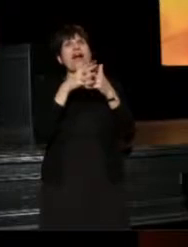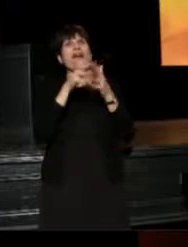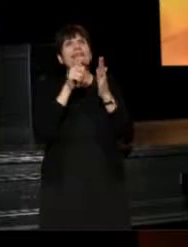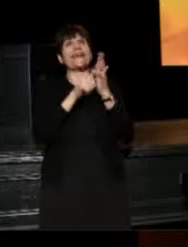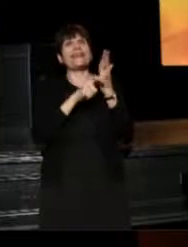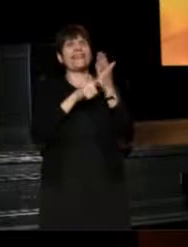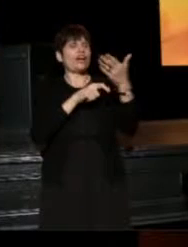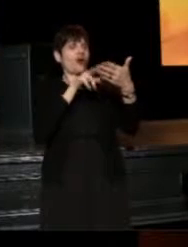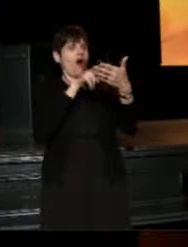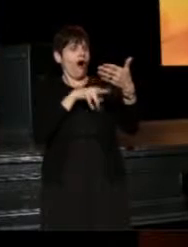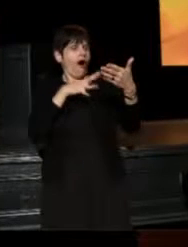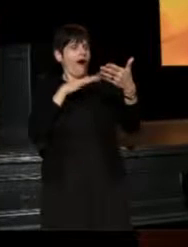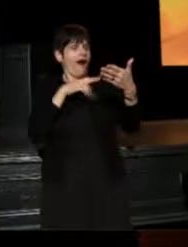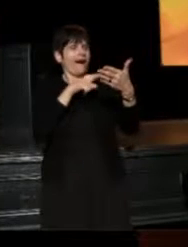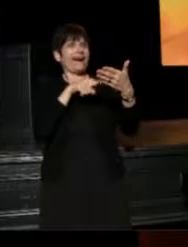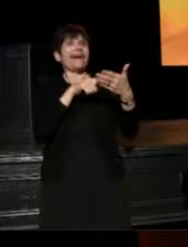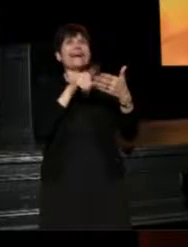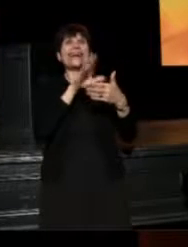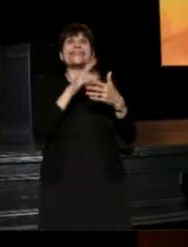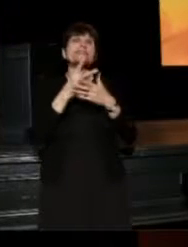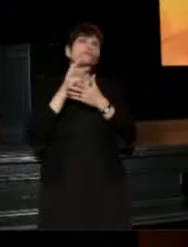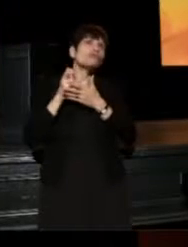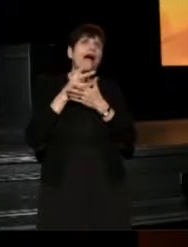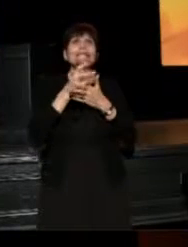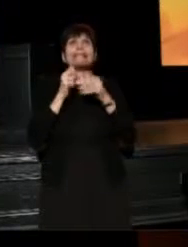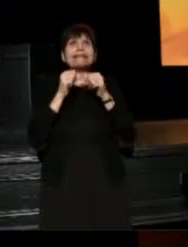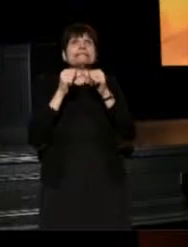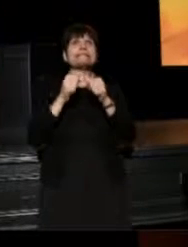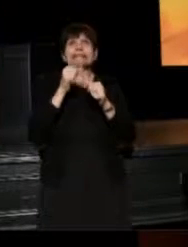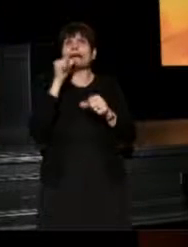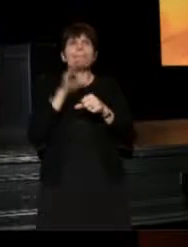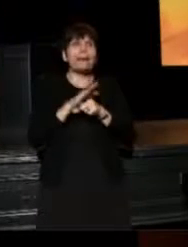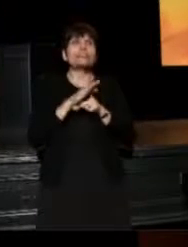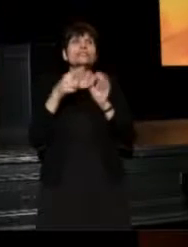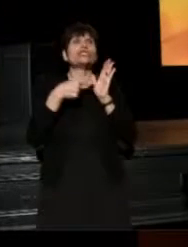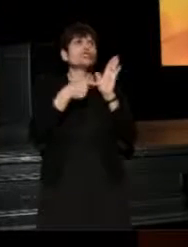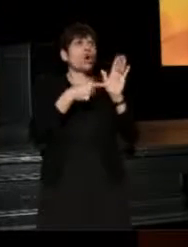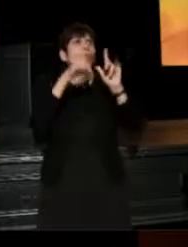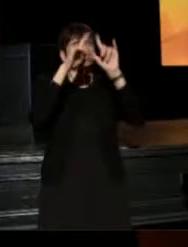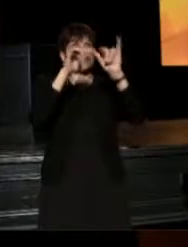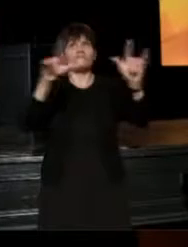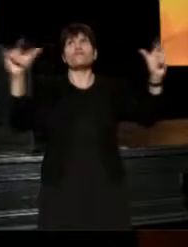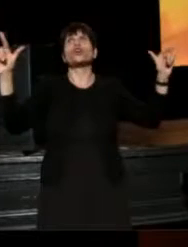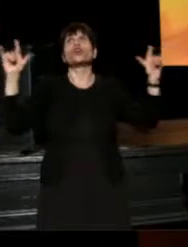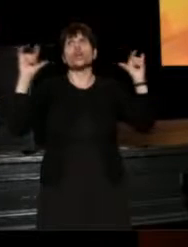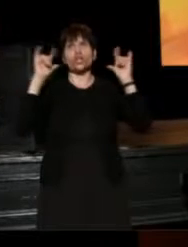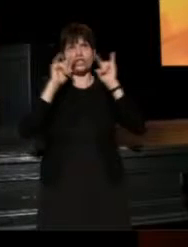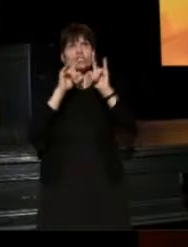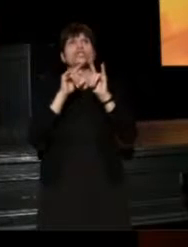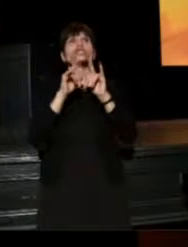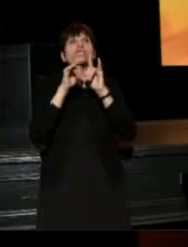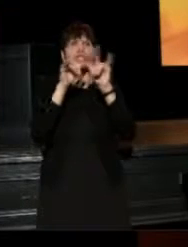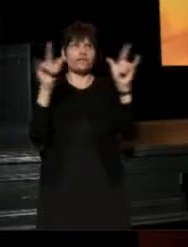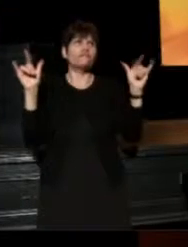and under Jim's restless commitment to truly reflecting our diverse field,